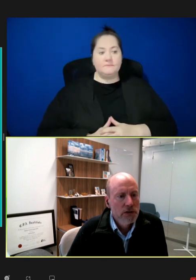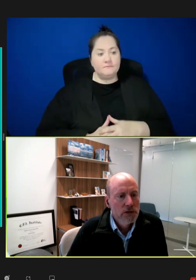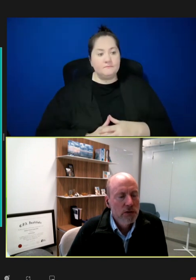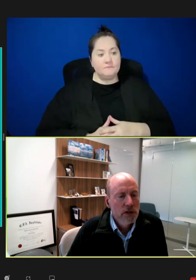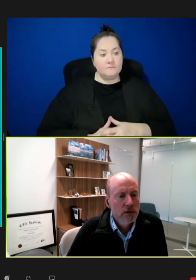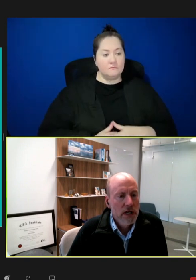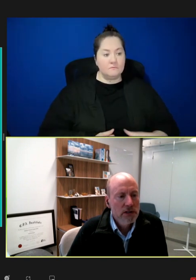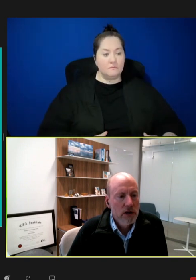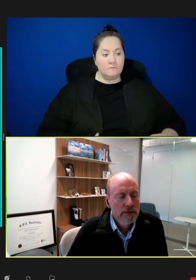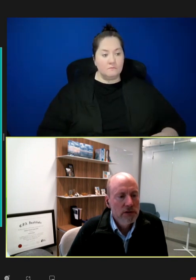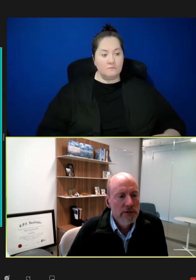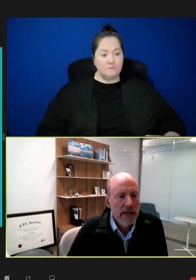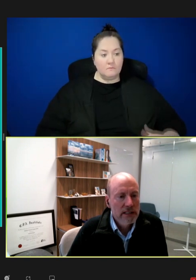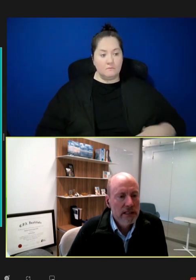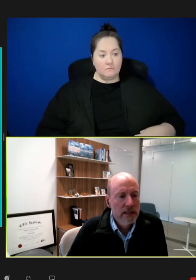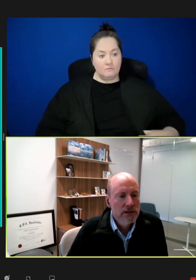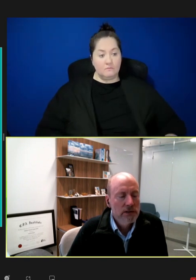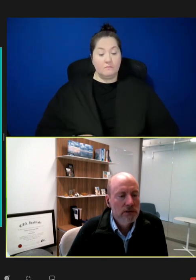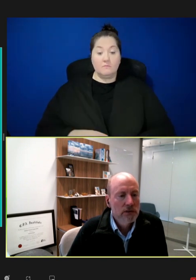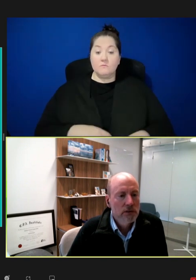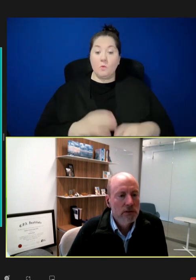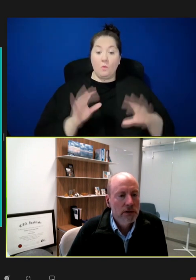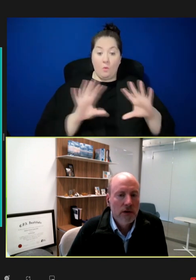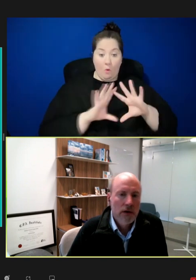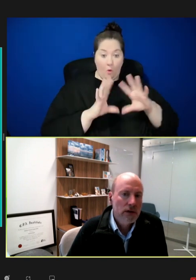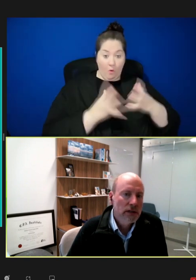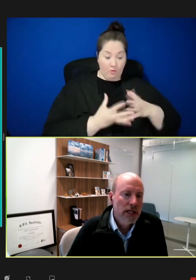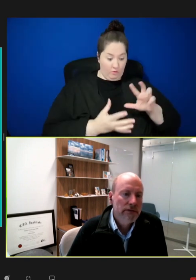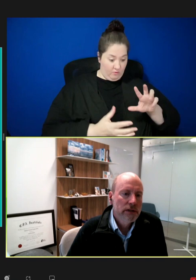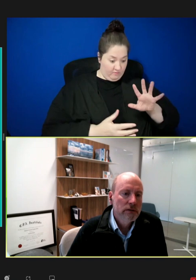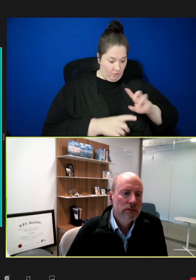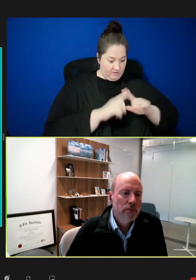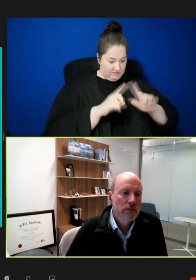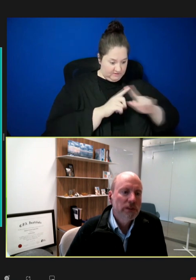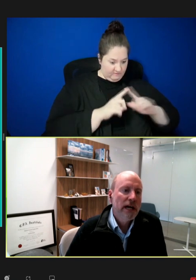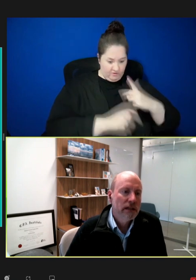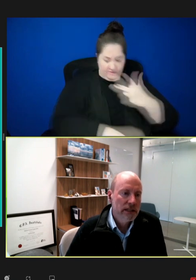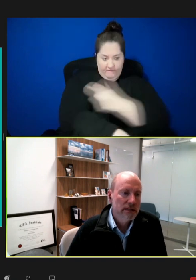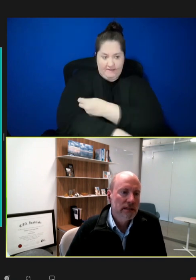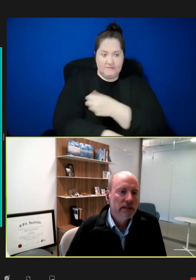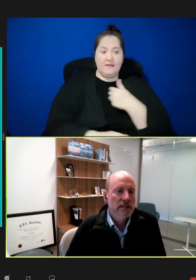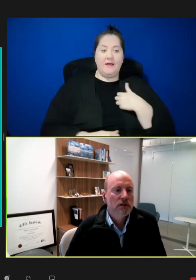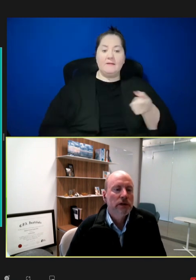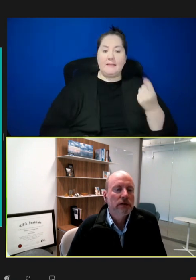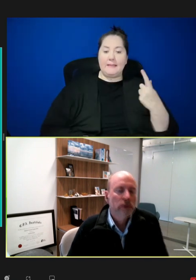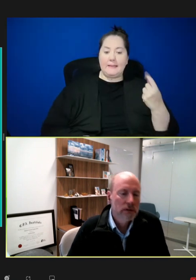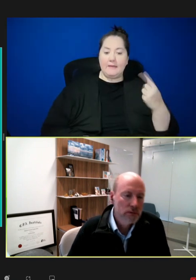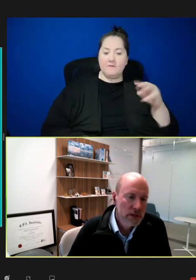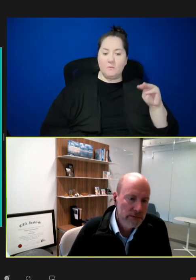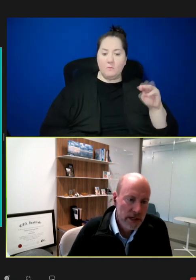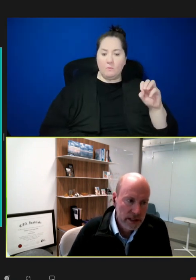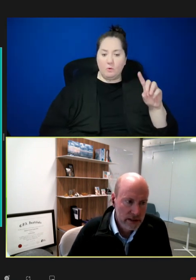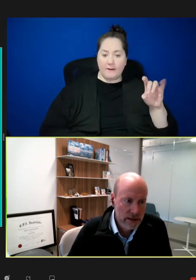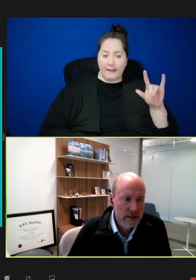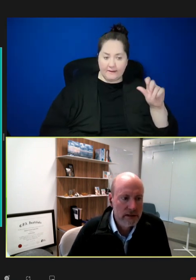So, across all those vaccines, there are 11 modalities, at least the way we're defining